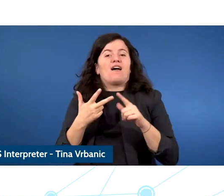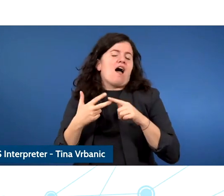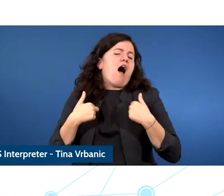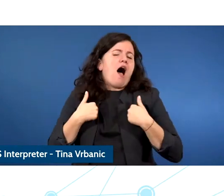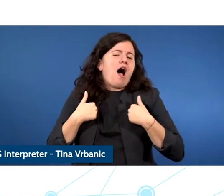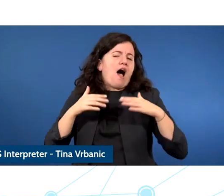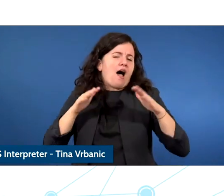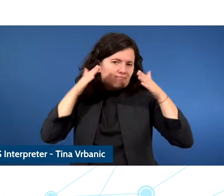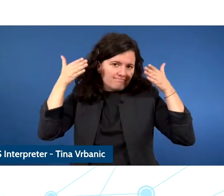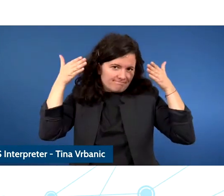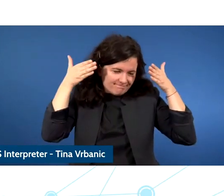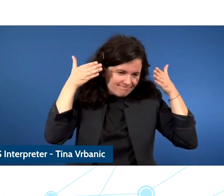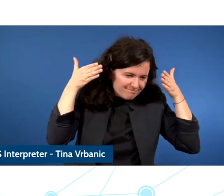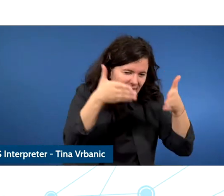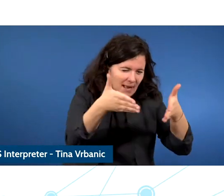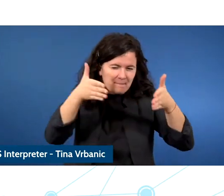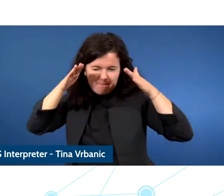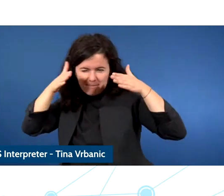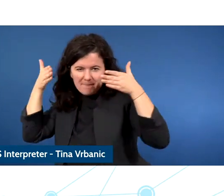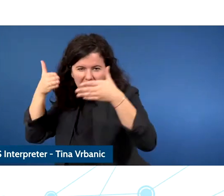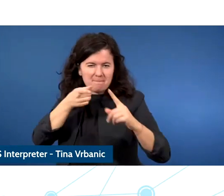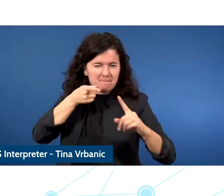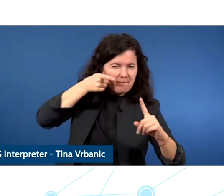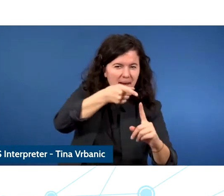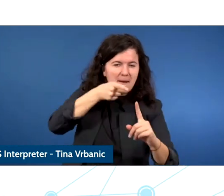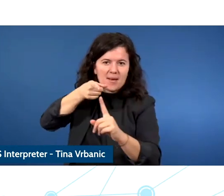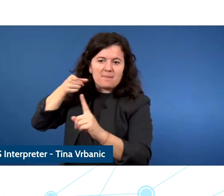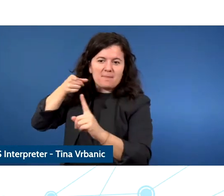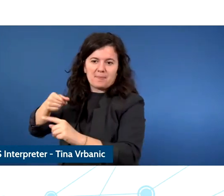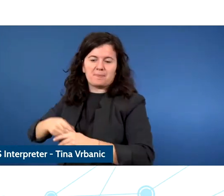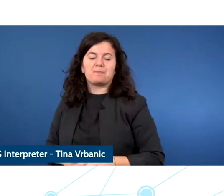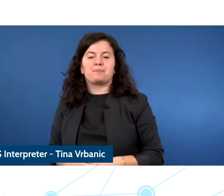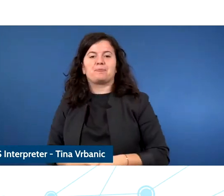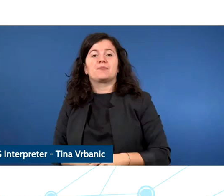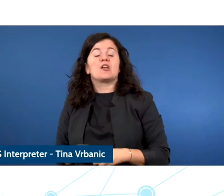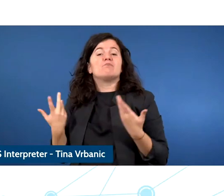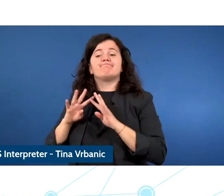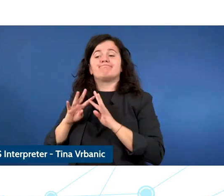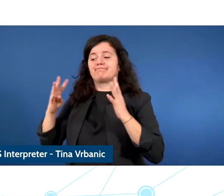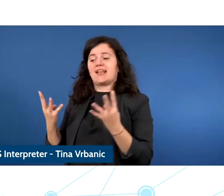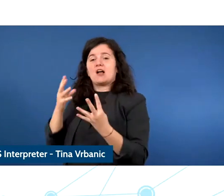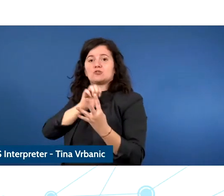So, I think from the counselor perspective listening to children is the most